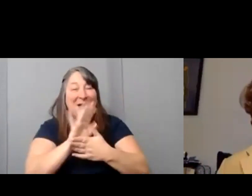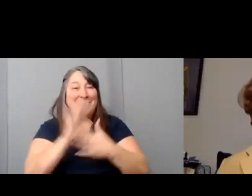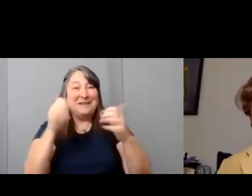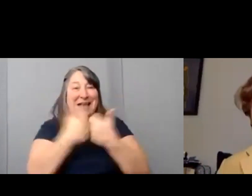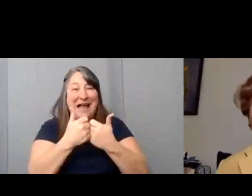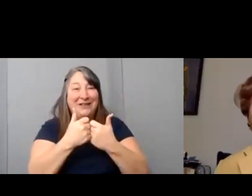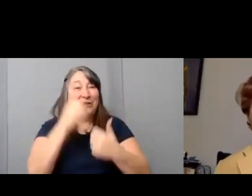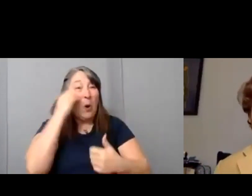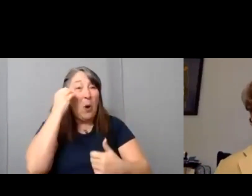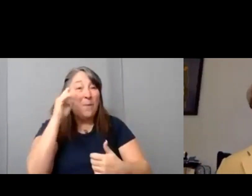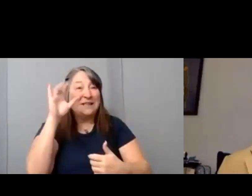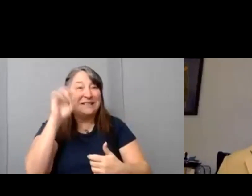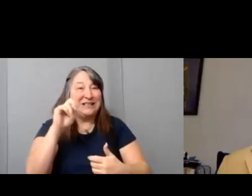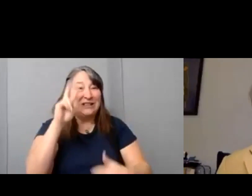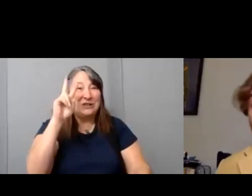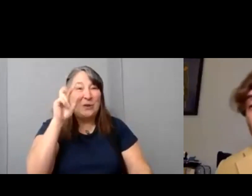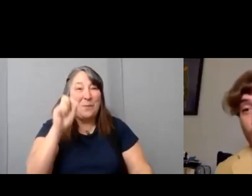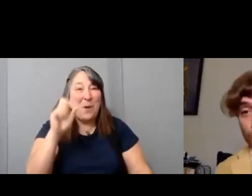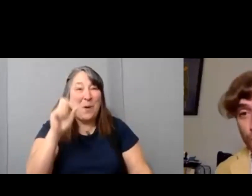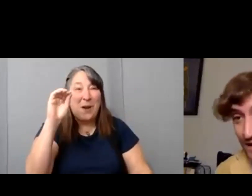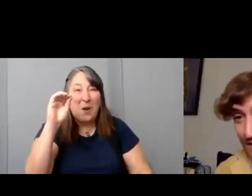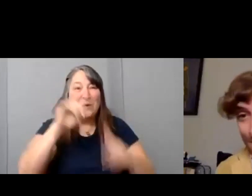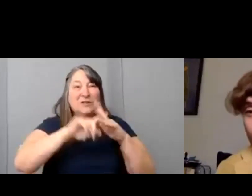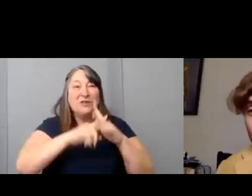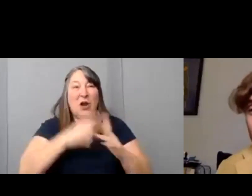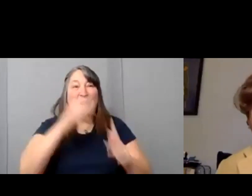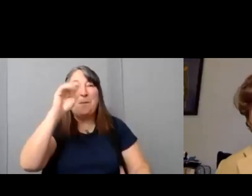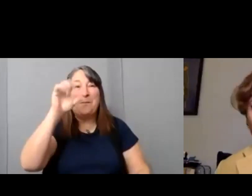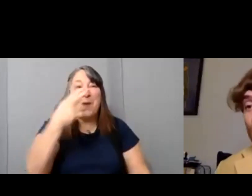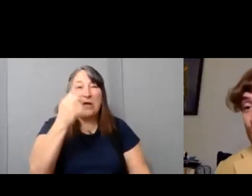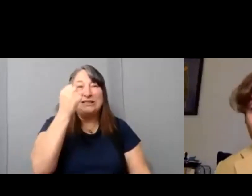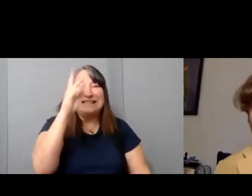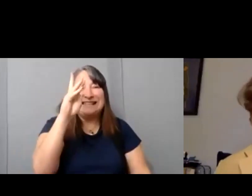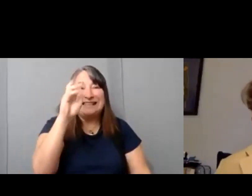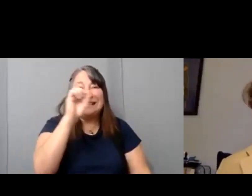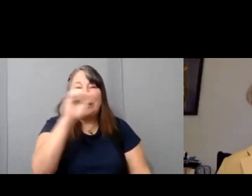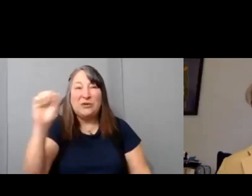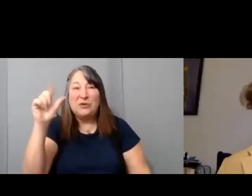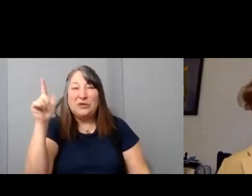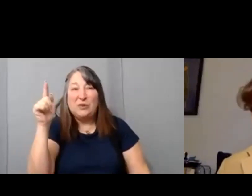happening March 16th to March 21st. You can register before March